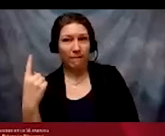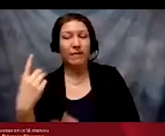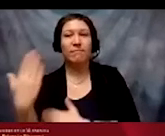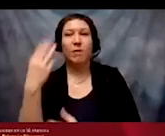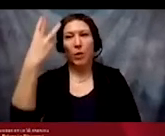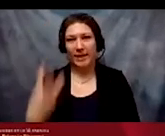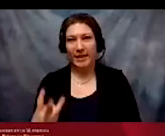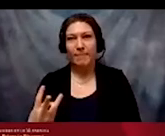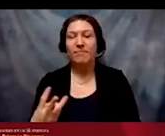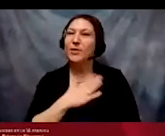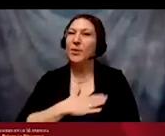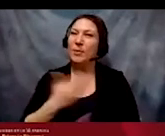so please join us.